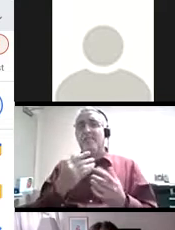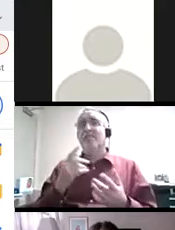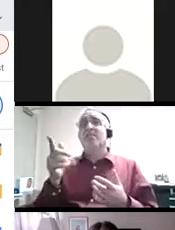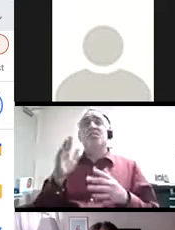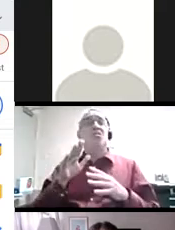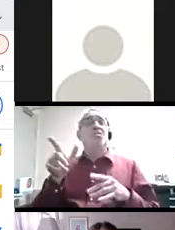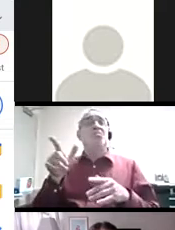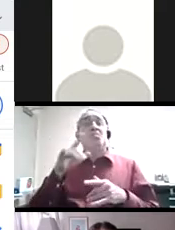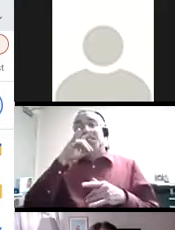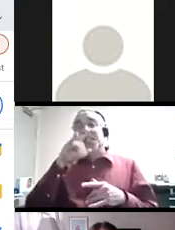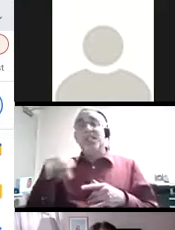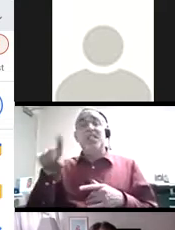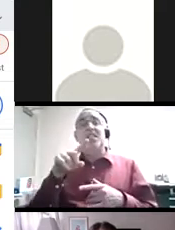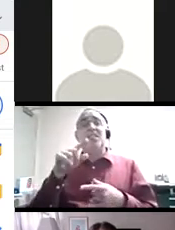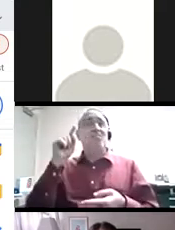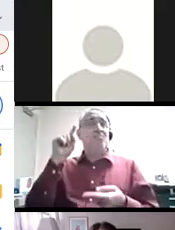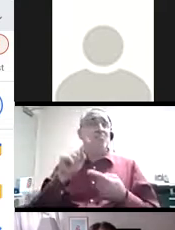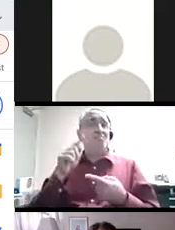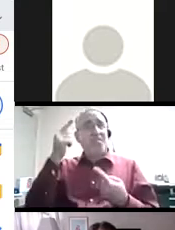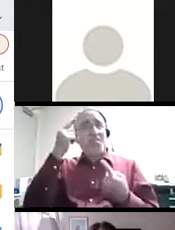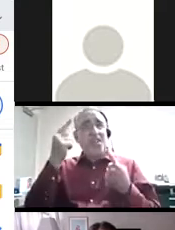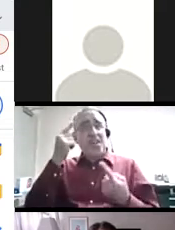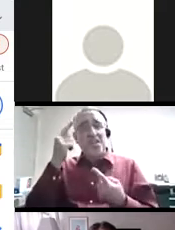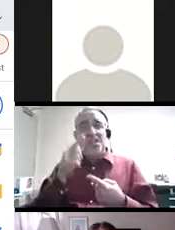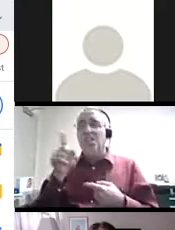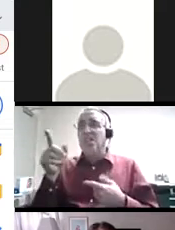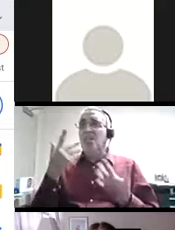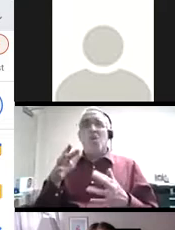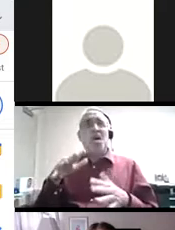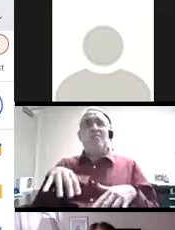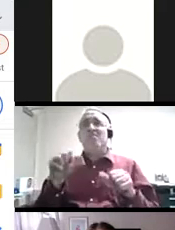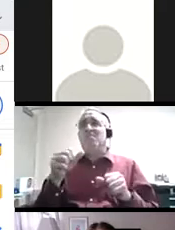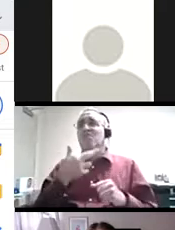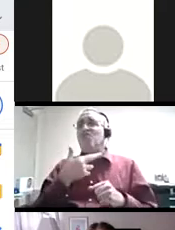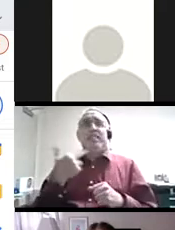are graded; they tend to think less deeply, they avoid taking risks, and they lose interest in the